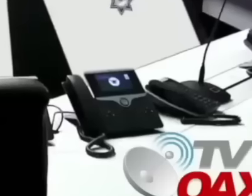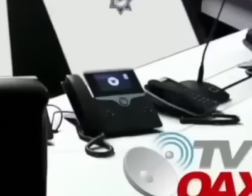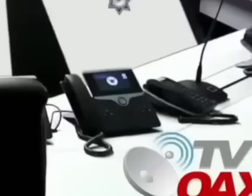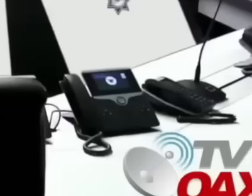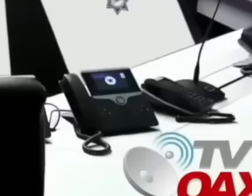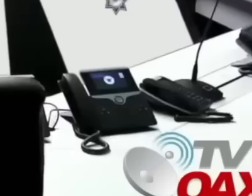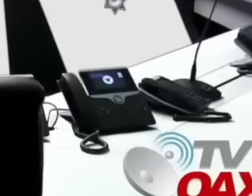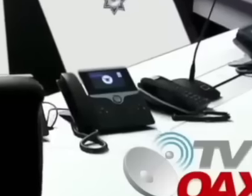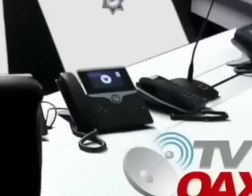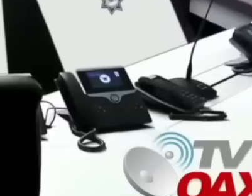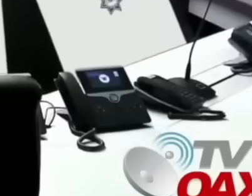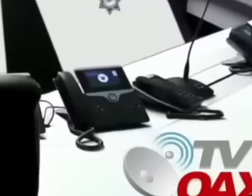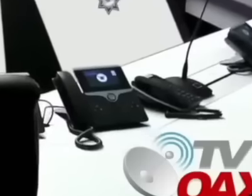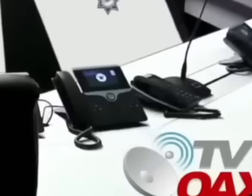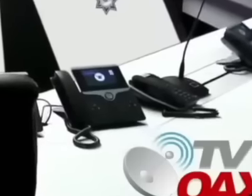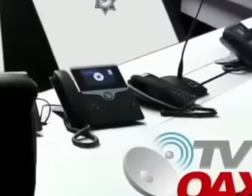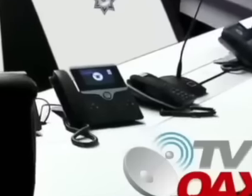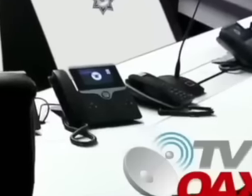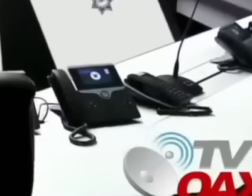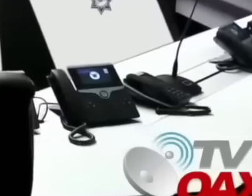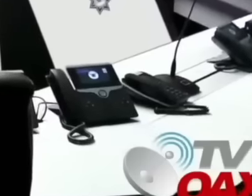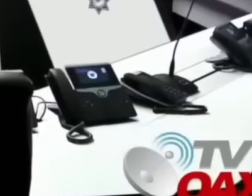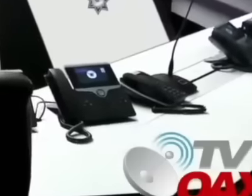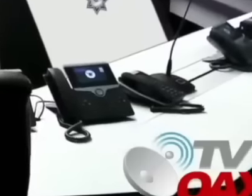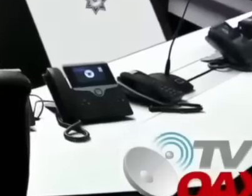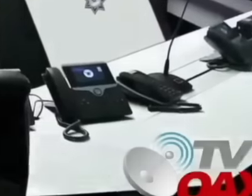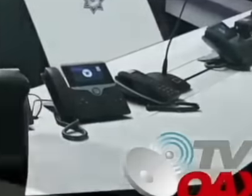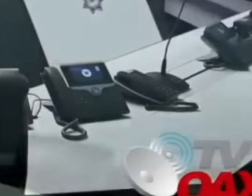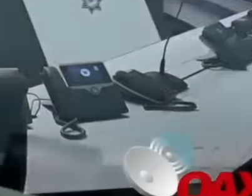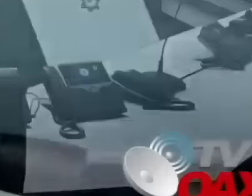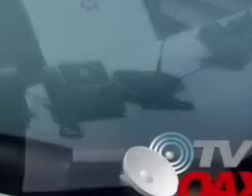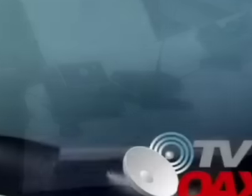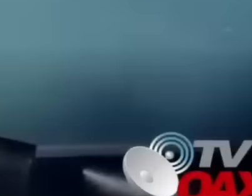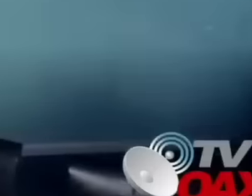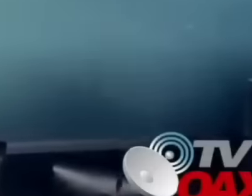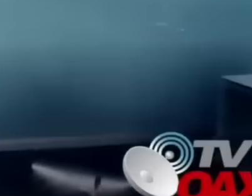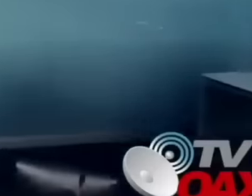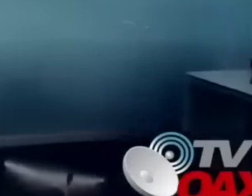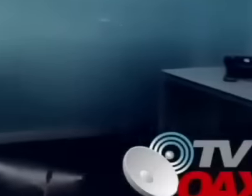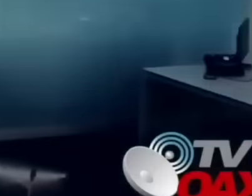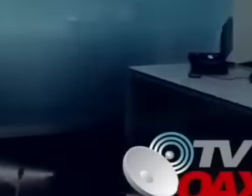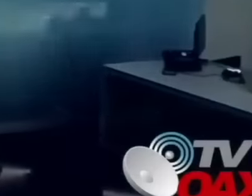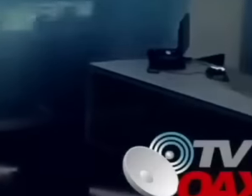with video surveillance cameras which recorded key locations in the country